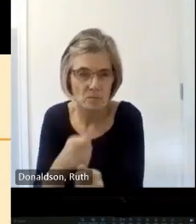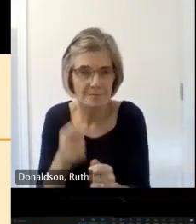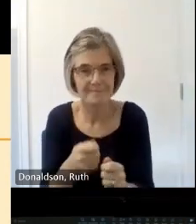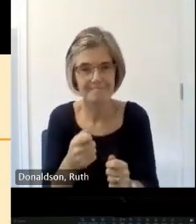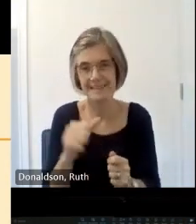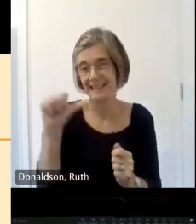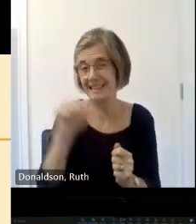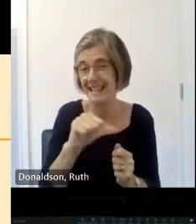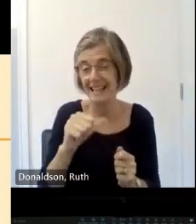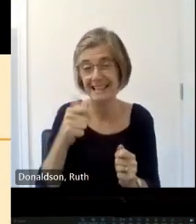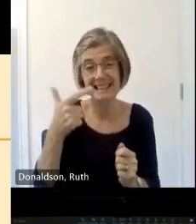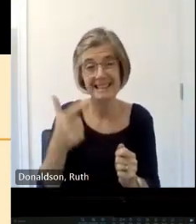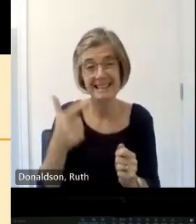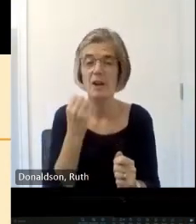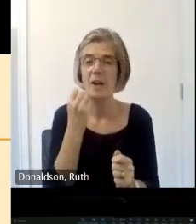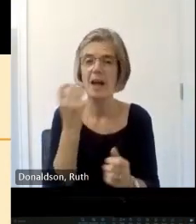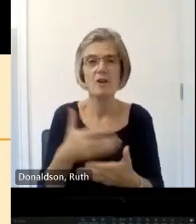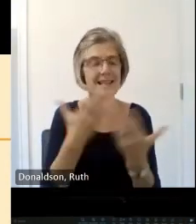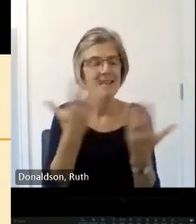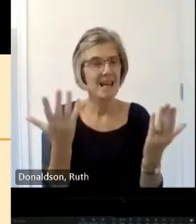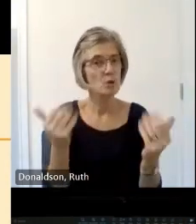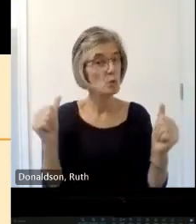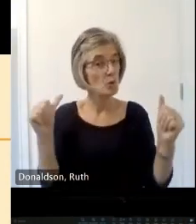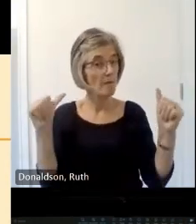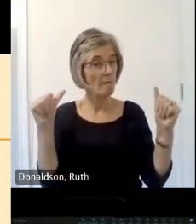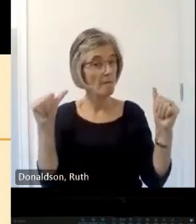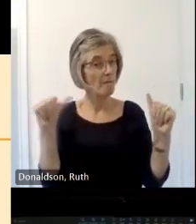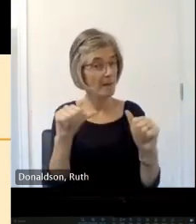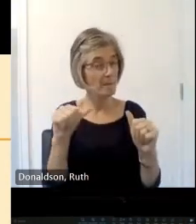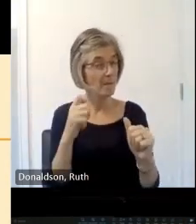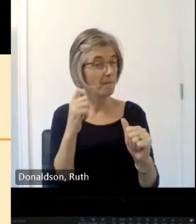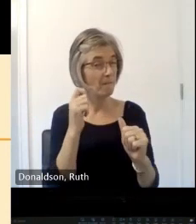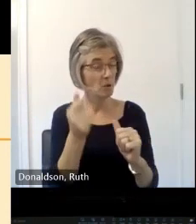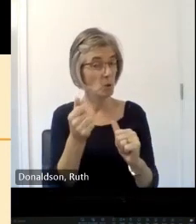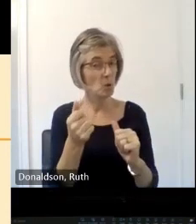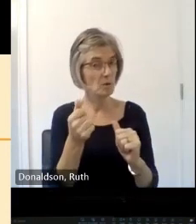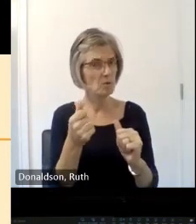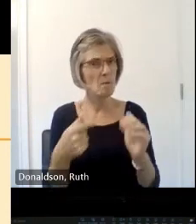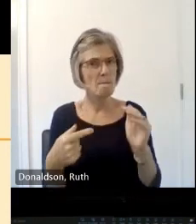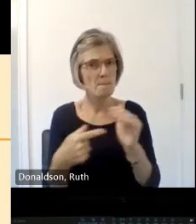was important that they were done correctly so the marks would be put on the stone so that the person